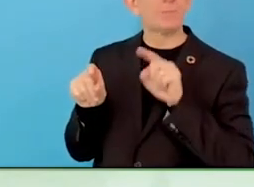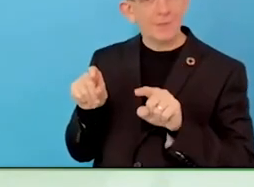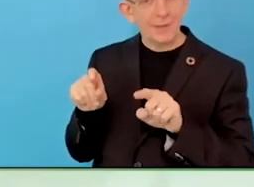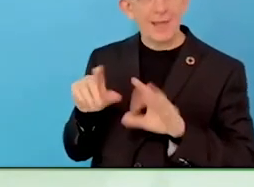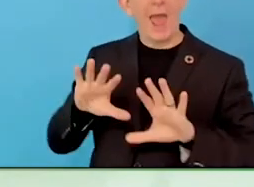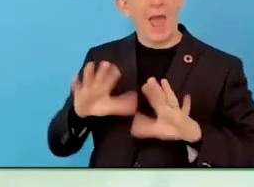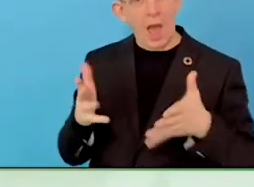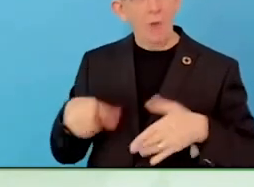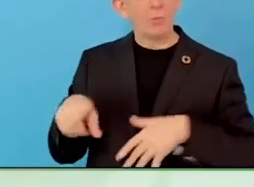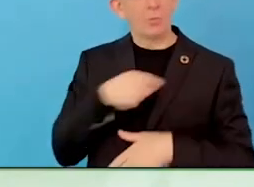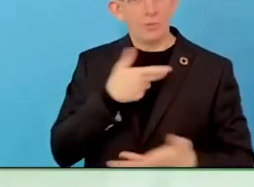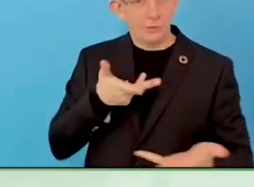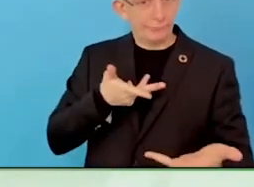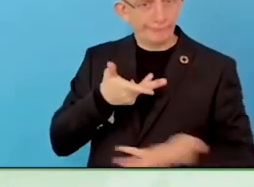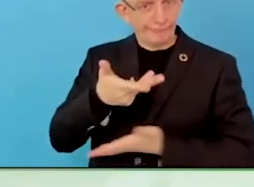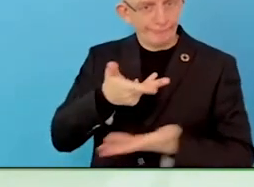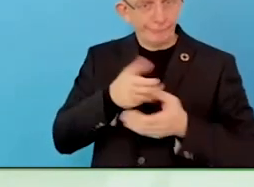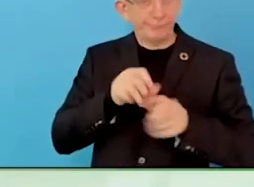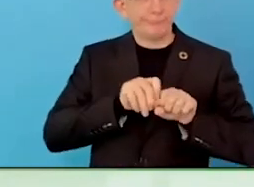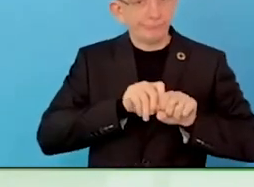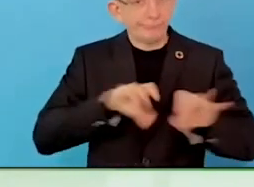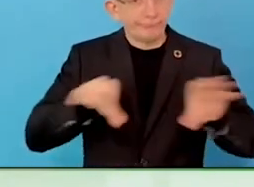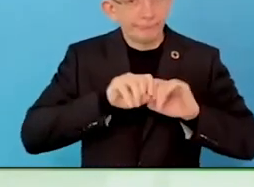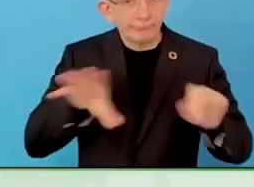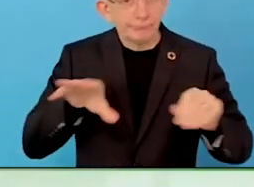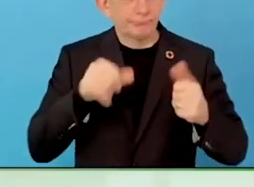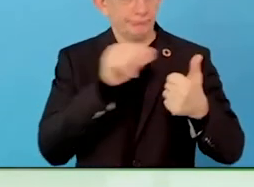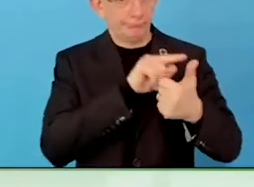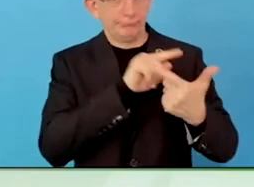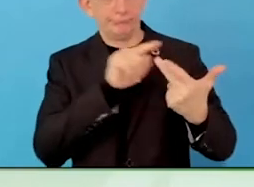interviews, how can we select the best one, how do we recruit without